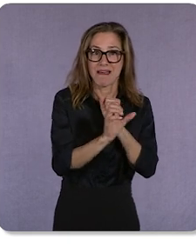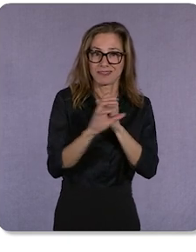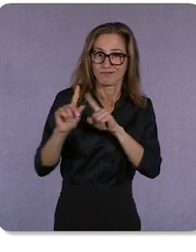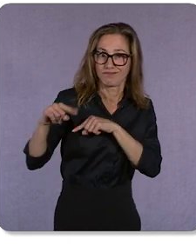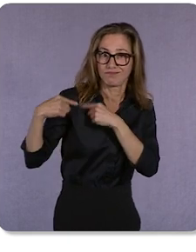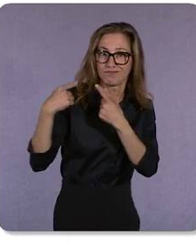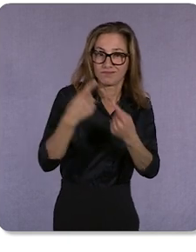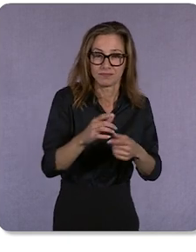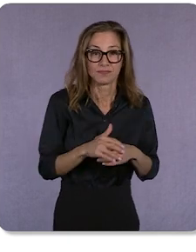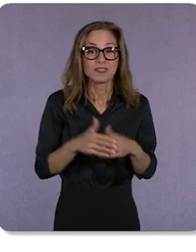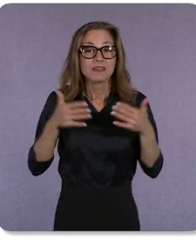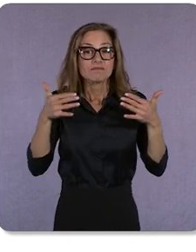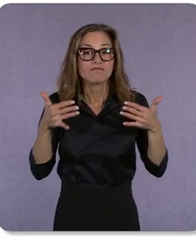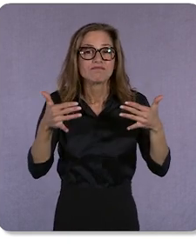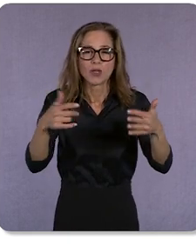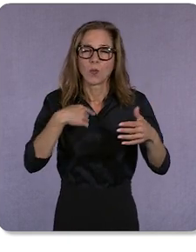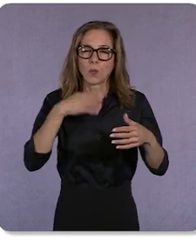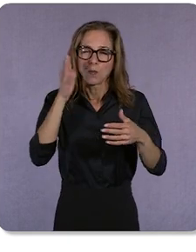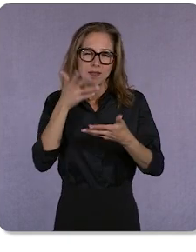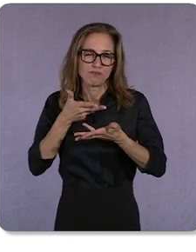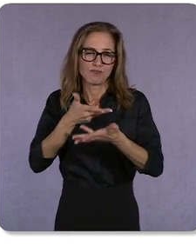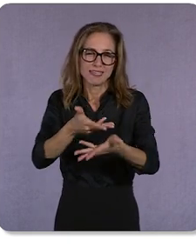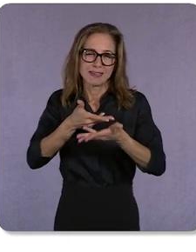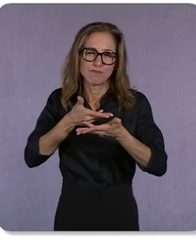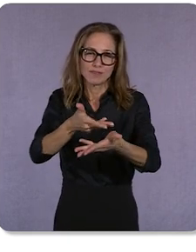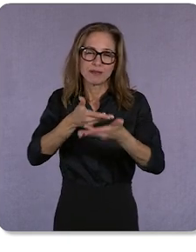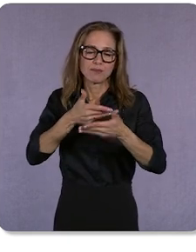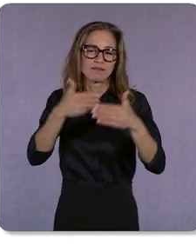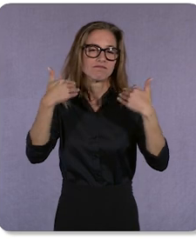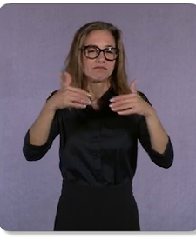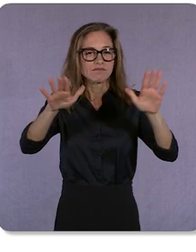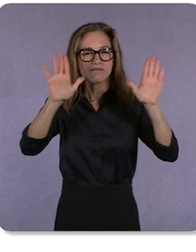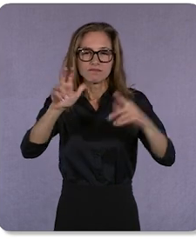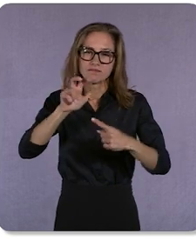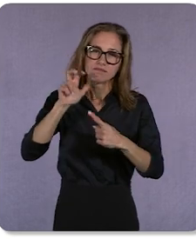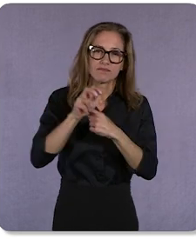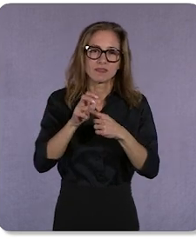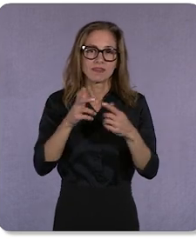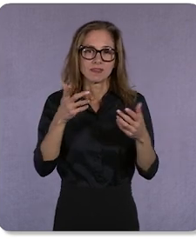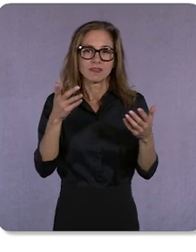a winning combination of the best streaming content and the best streaming ad technology.